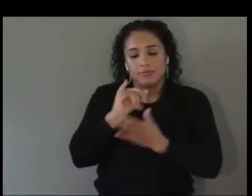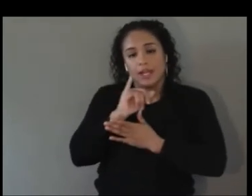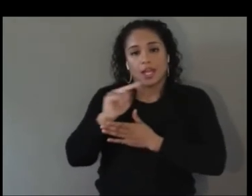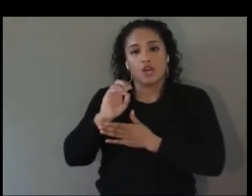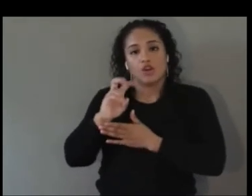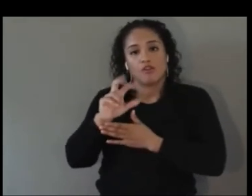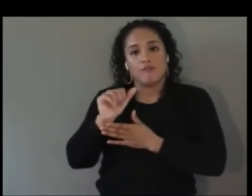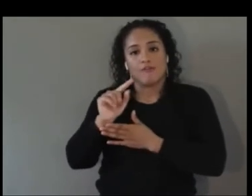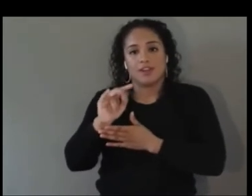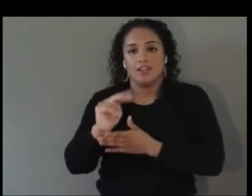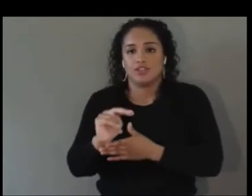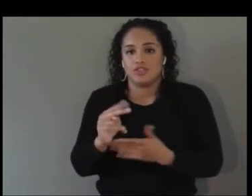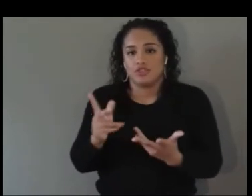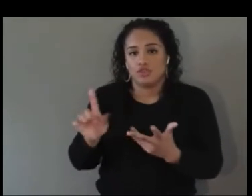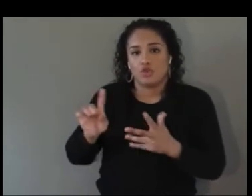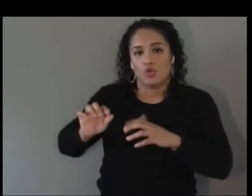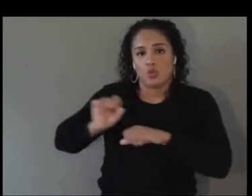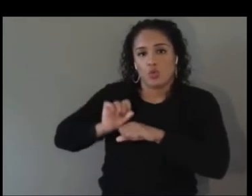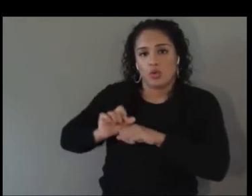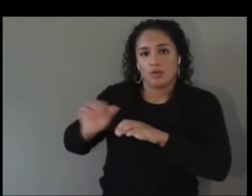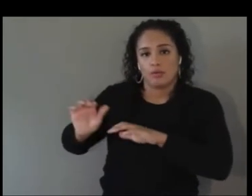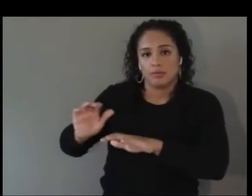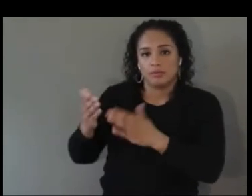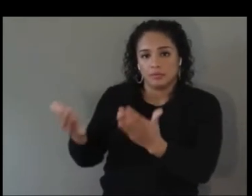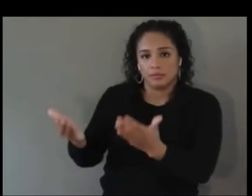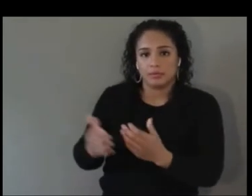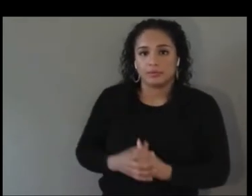How can we be the next thing that brings people together?